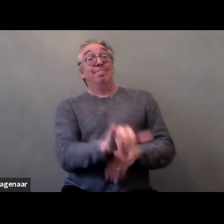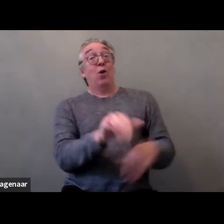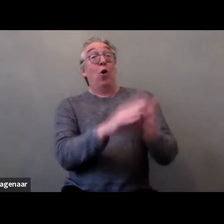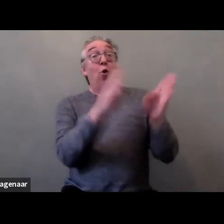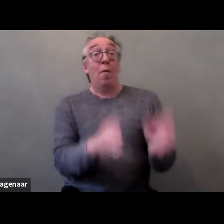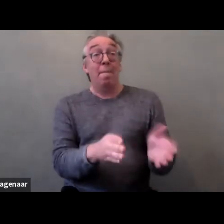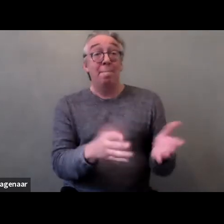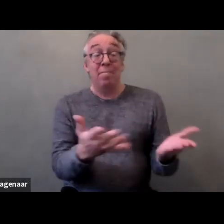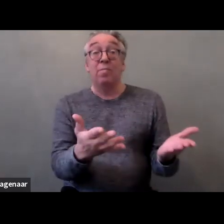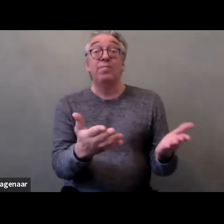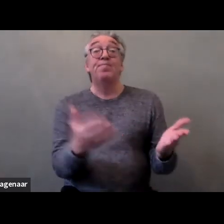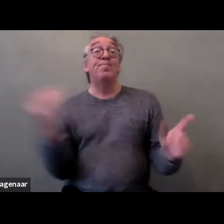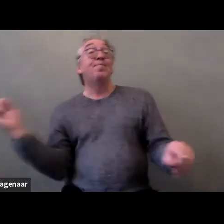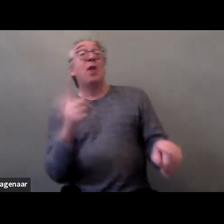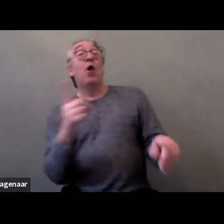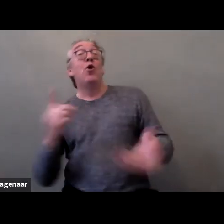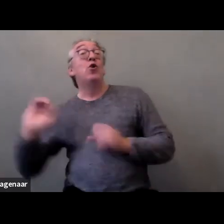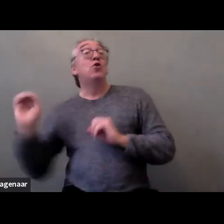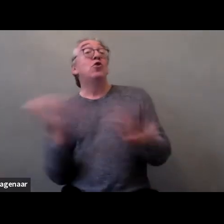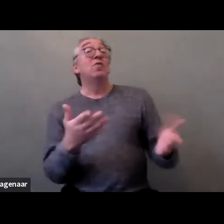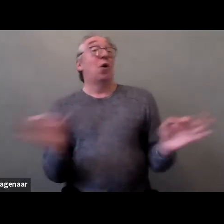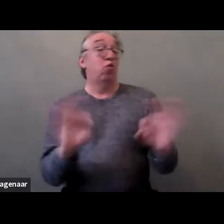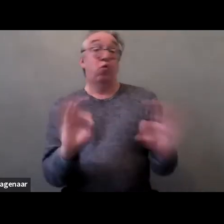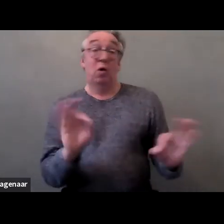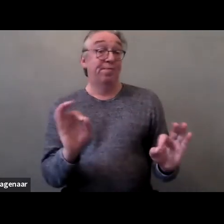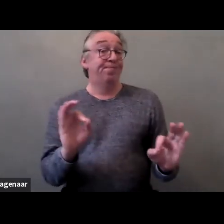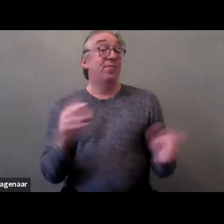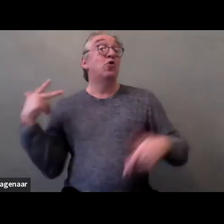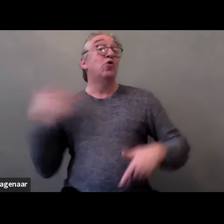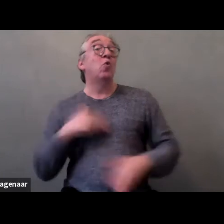no visits from outside, as fiends, and they were isolated.